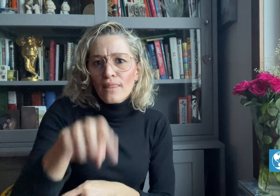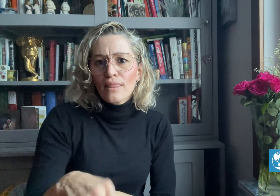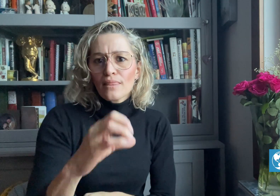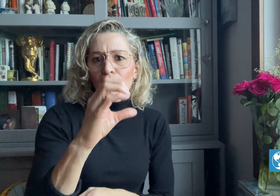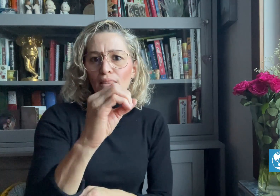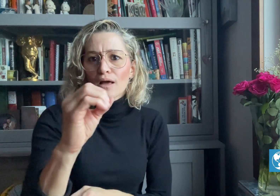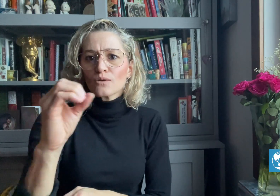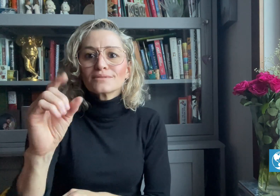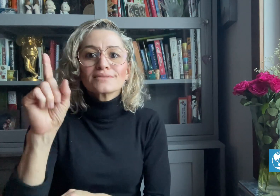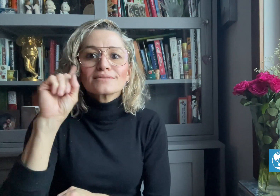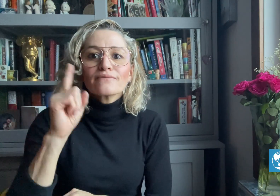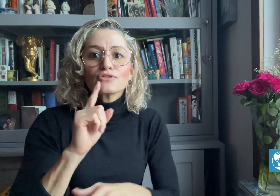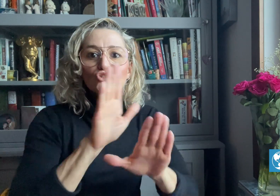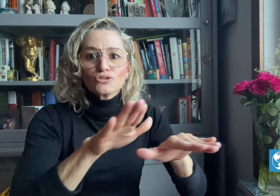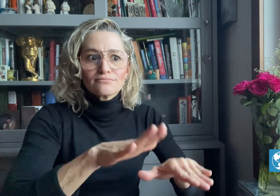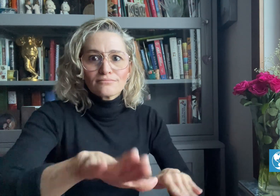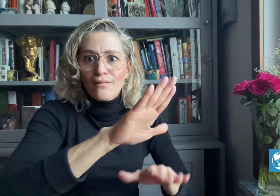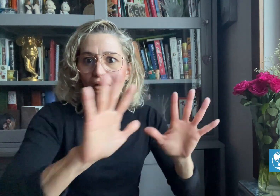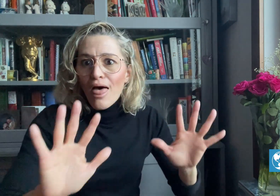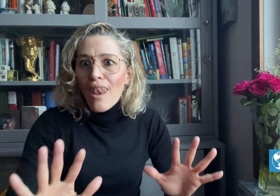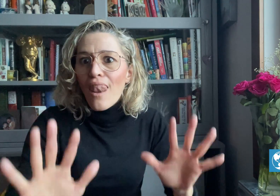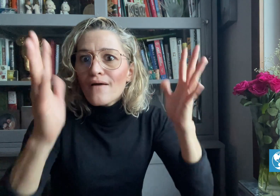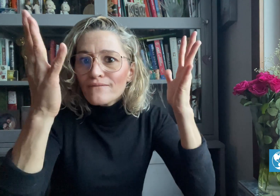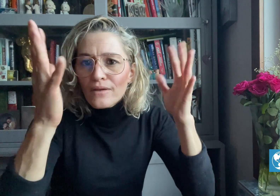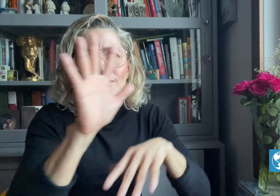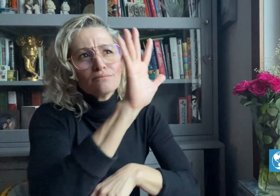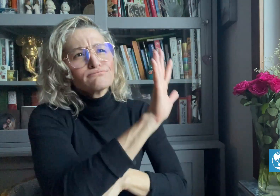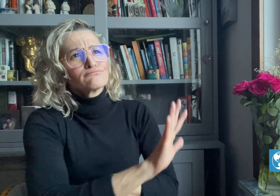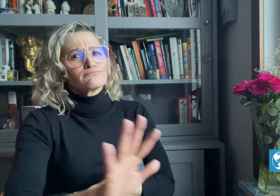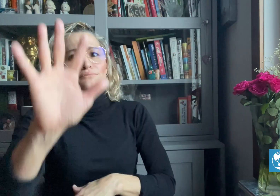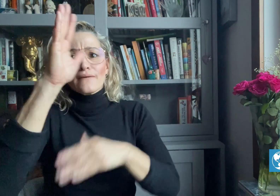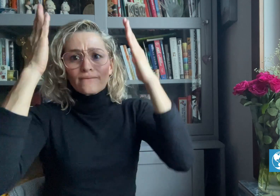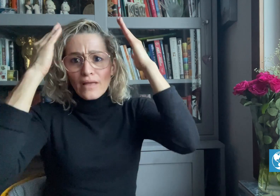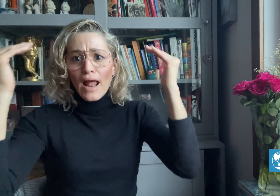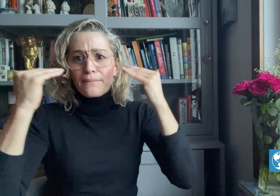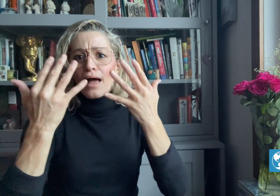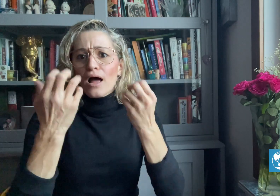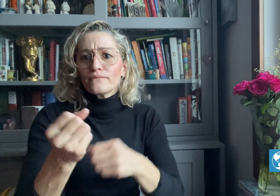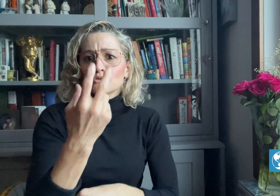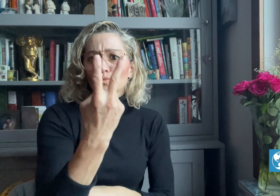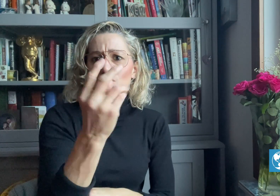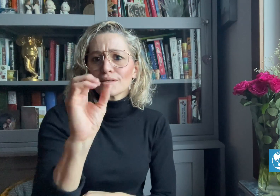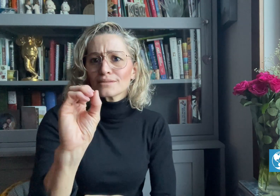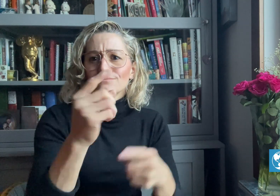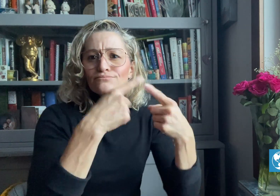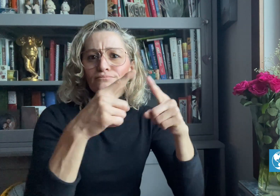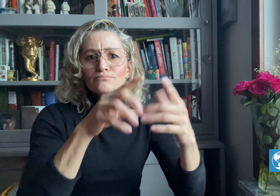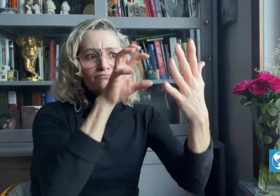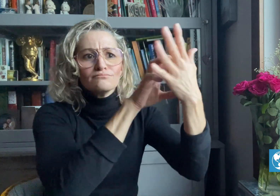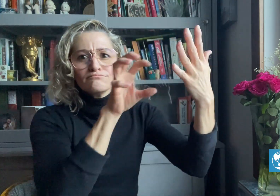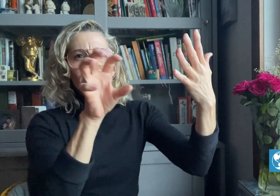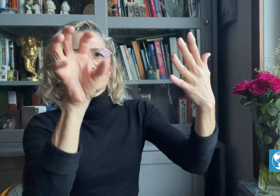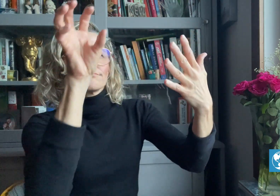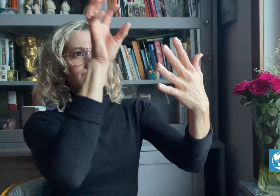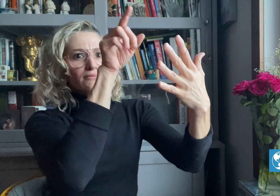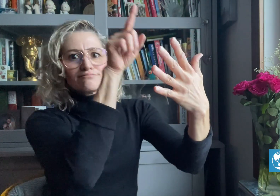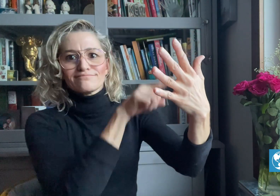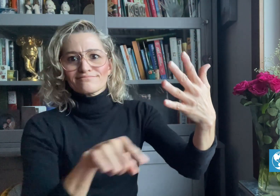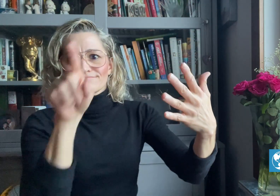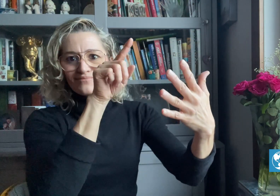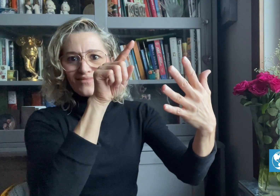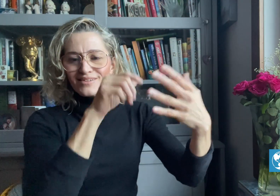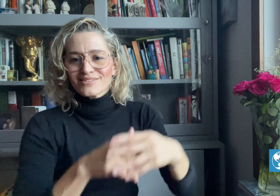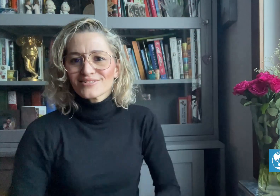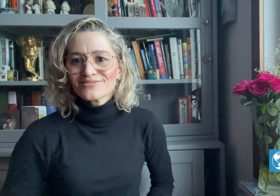from 20 different provinces in Vietnam.